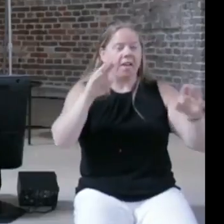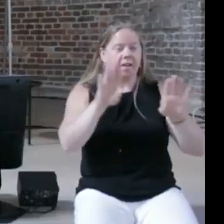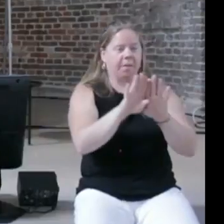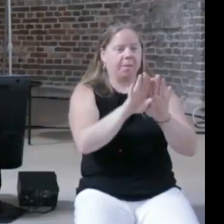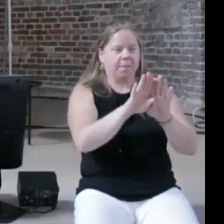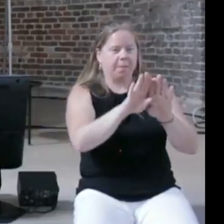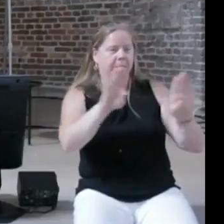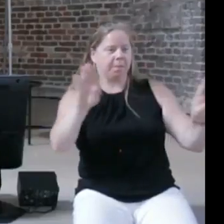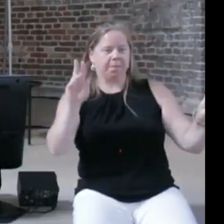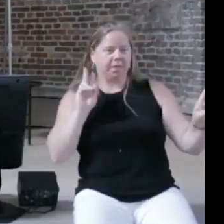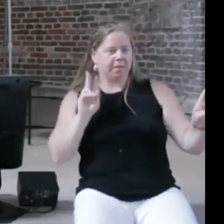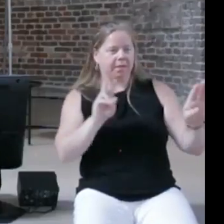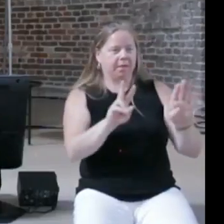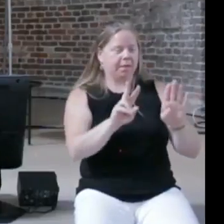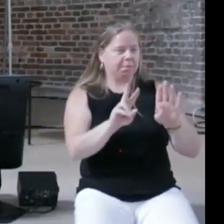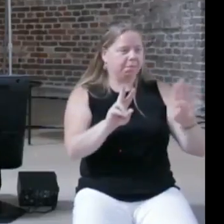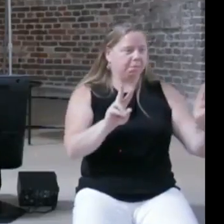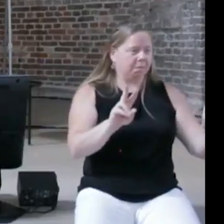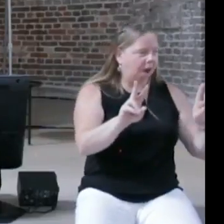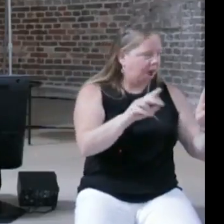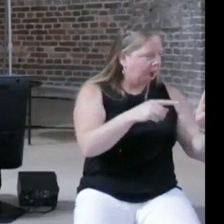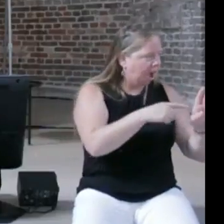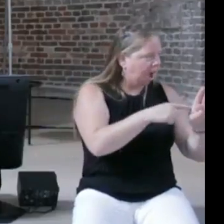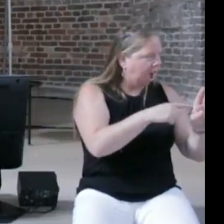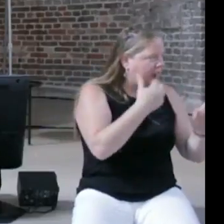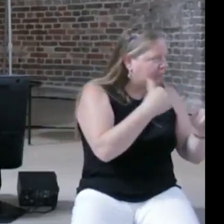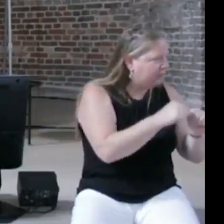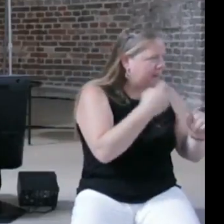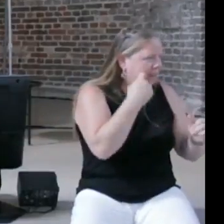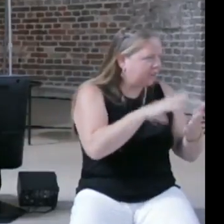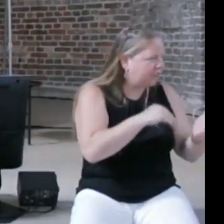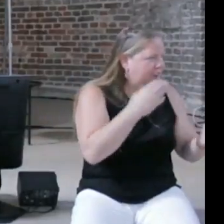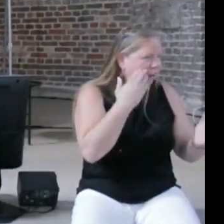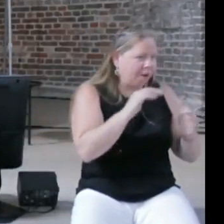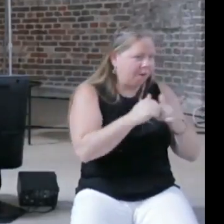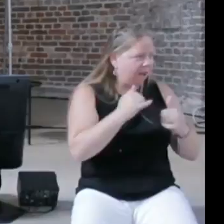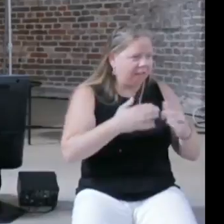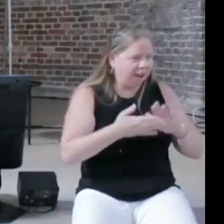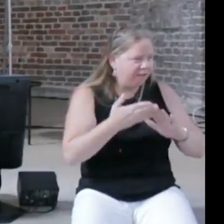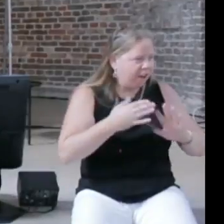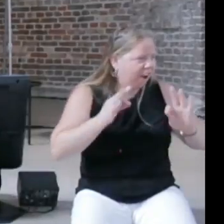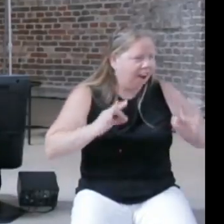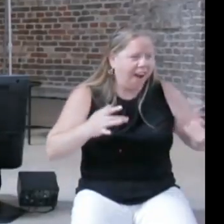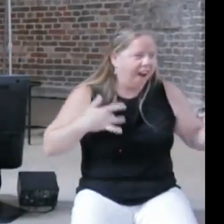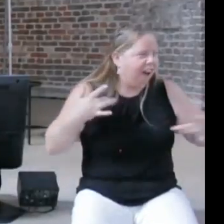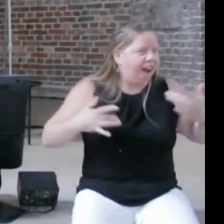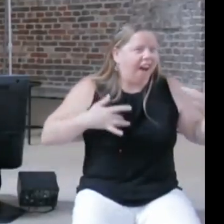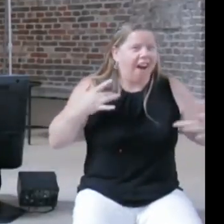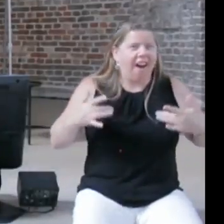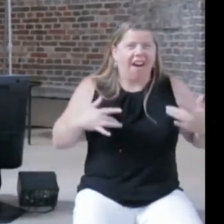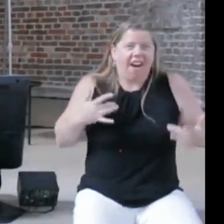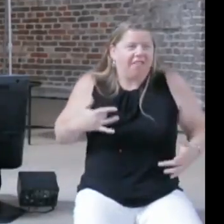works, it gives this incredible sense of ownership and power in a way over the world by understanding